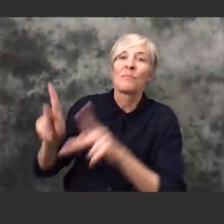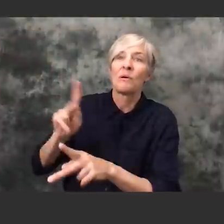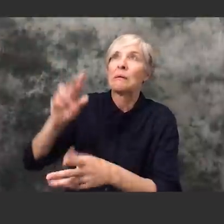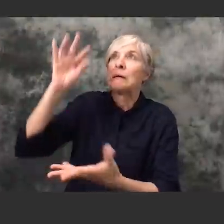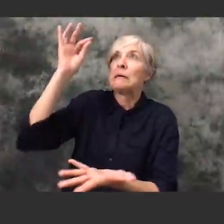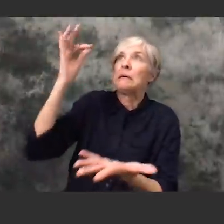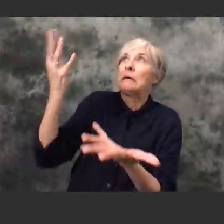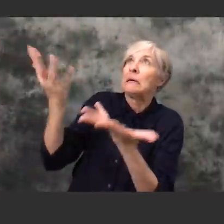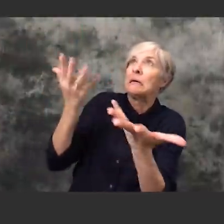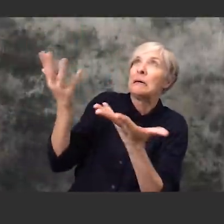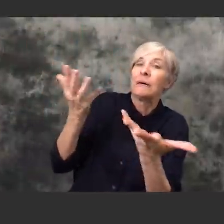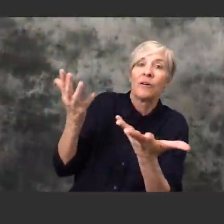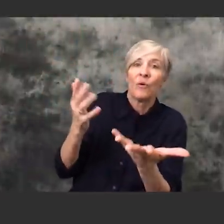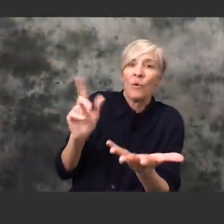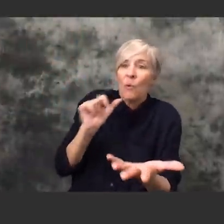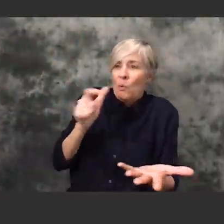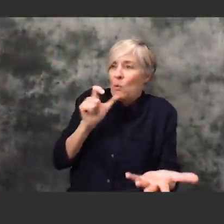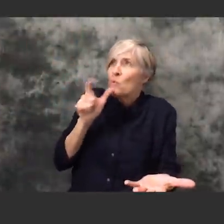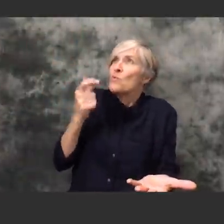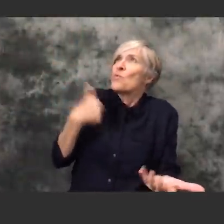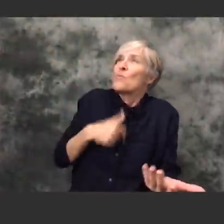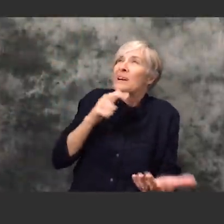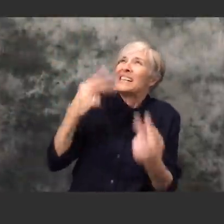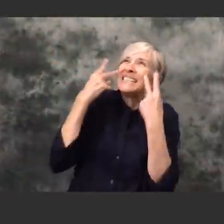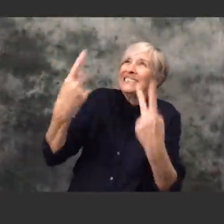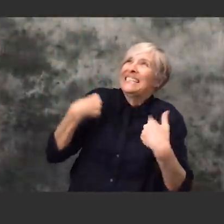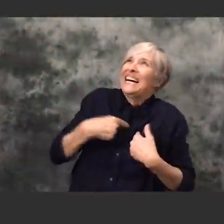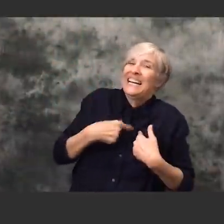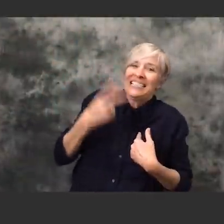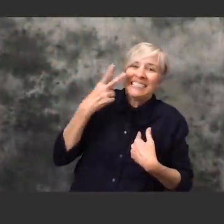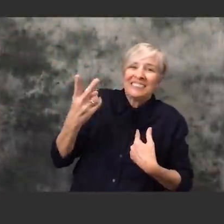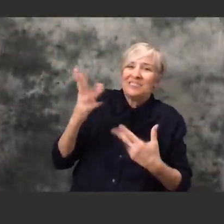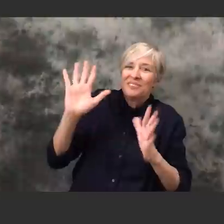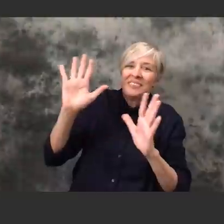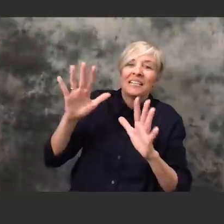is the people are just seeing themselves as numbers. So, can you just talk about